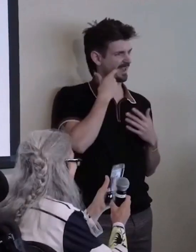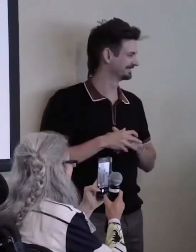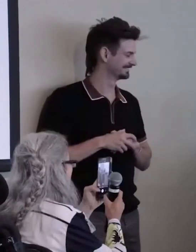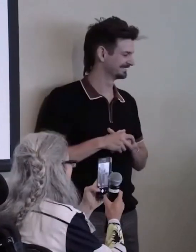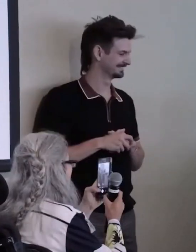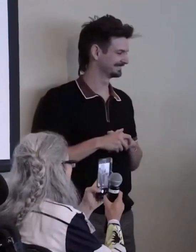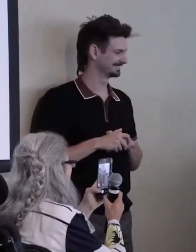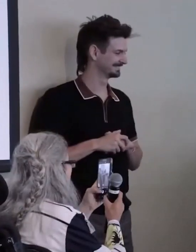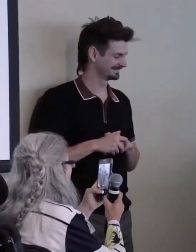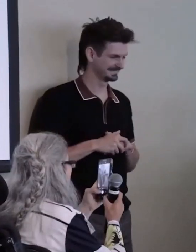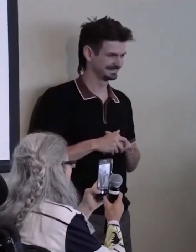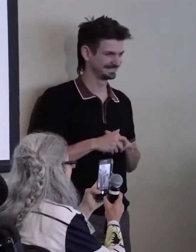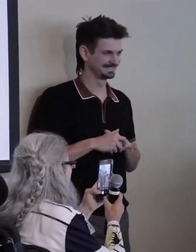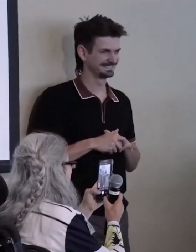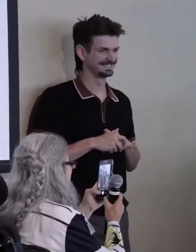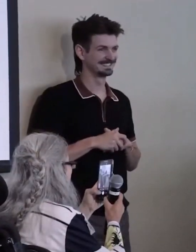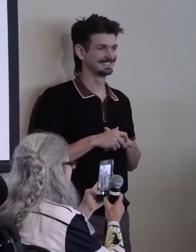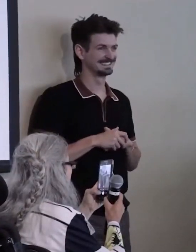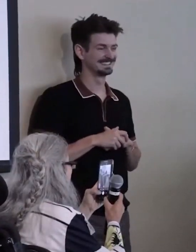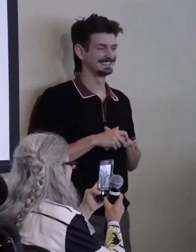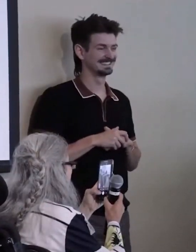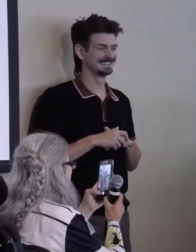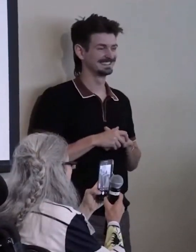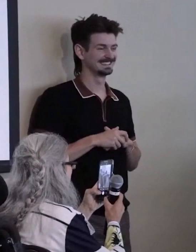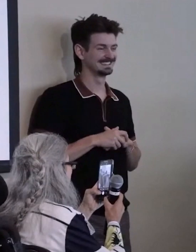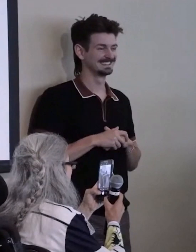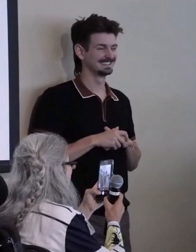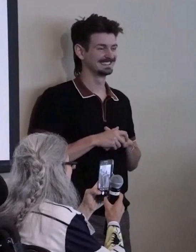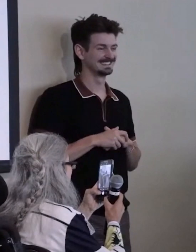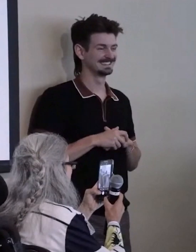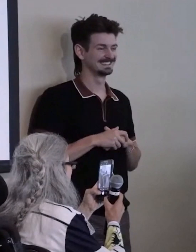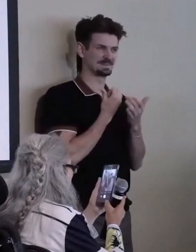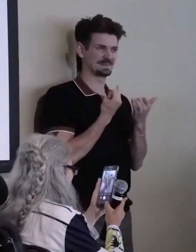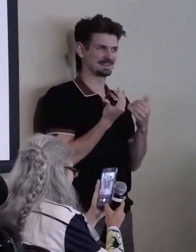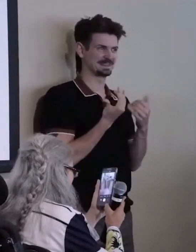So receiving this award this evening is a true honor.